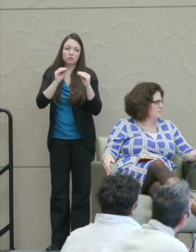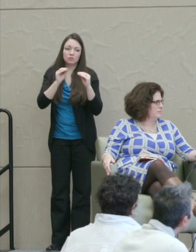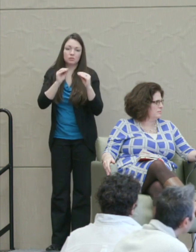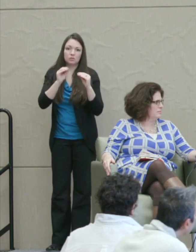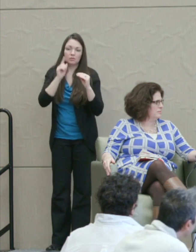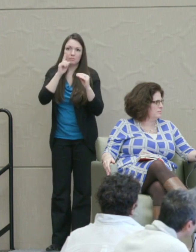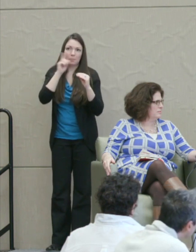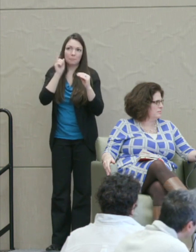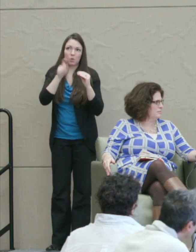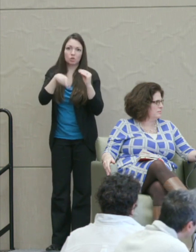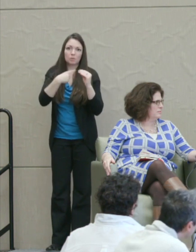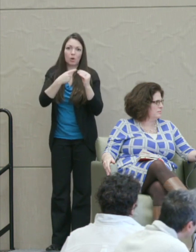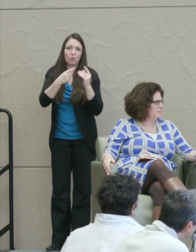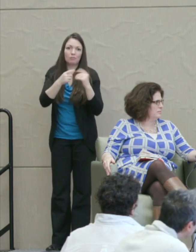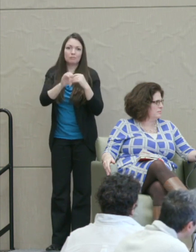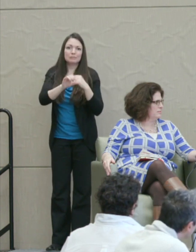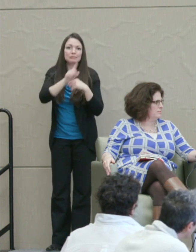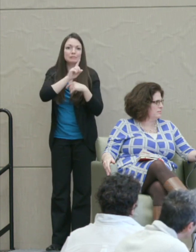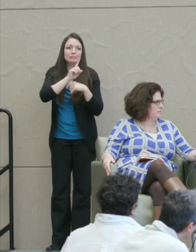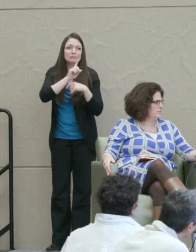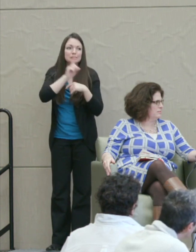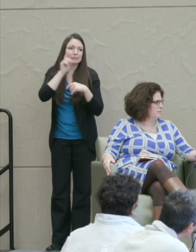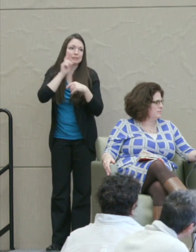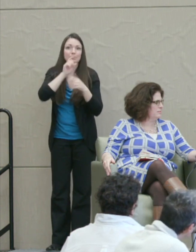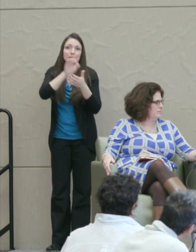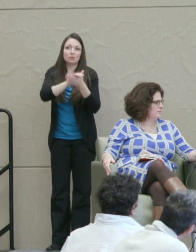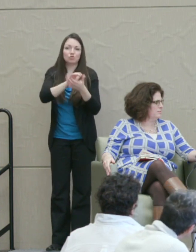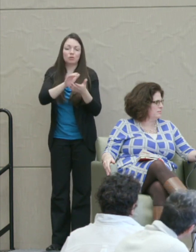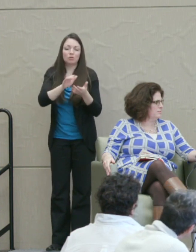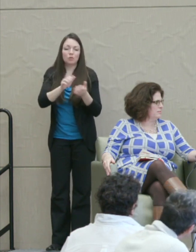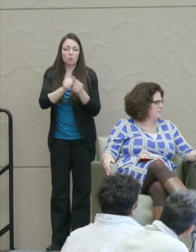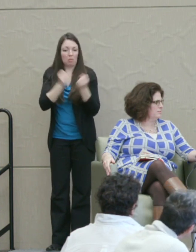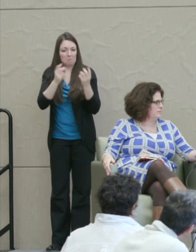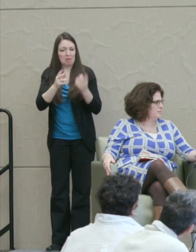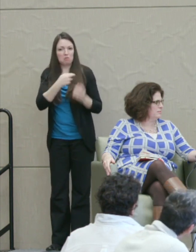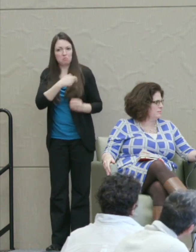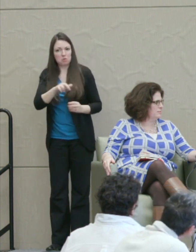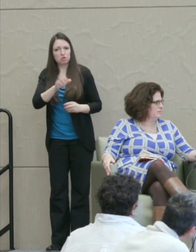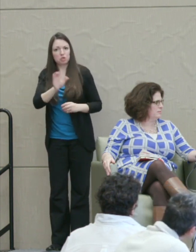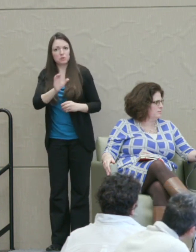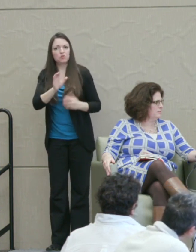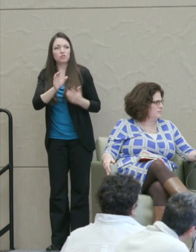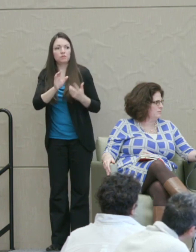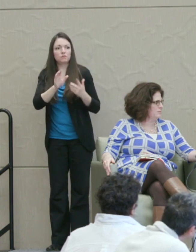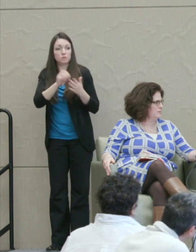of same sex marriage along with a lot of religious conservative students who are in our law school,